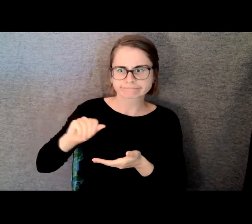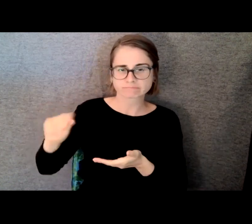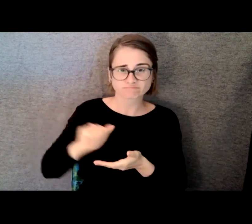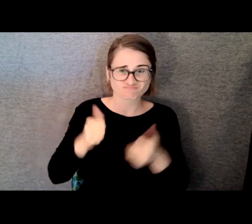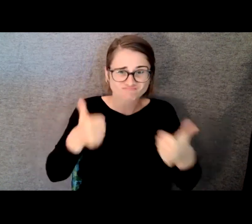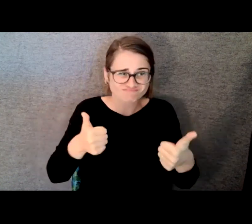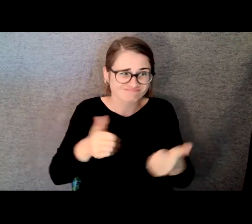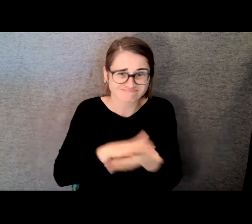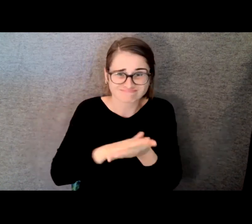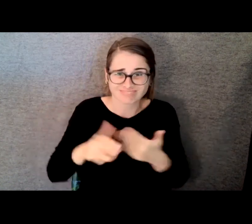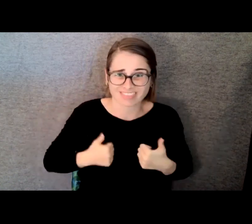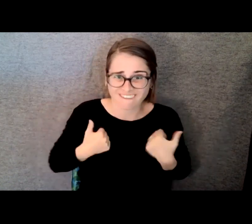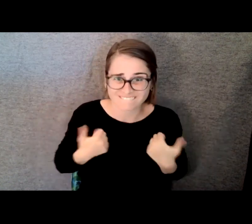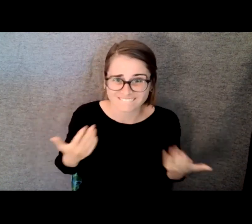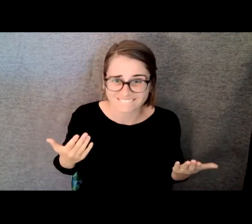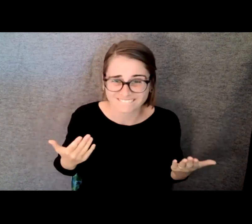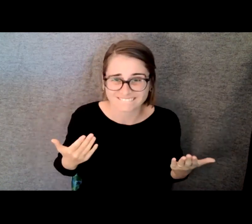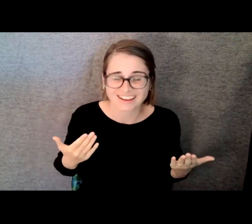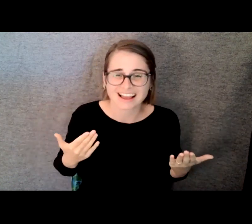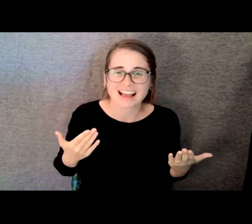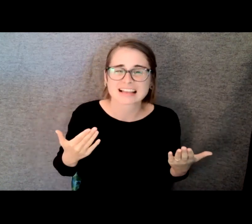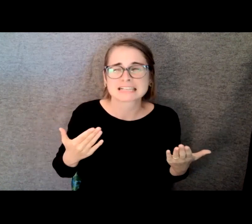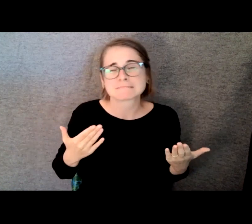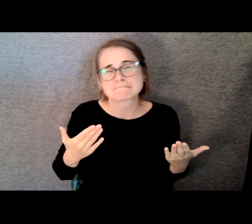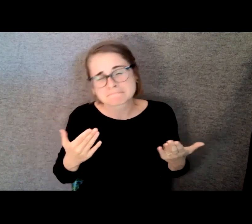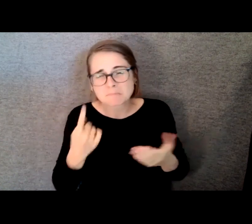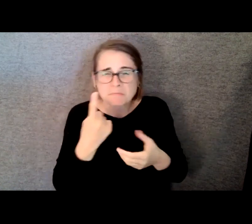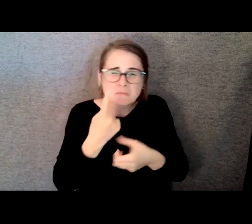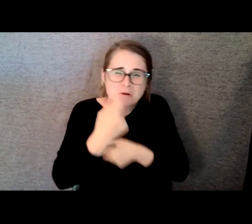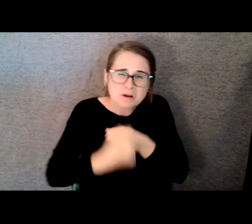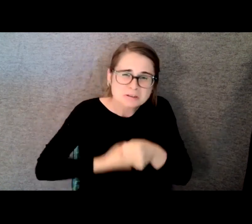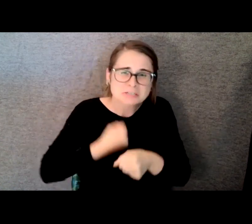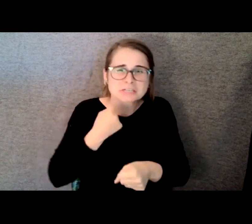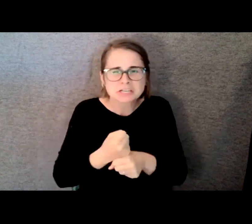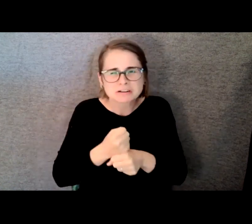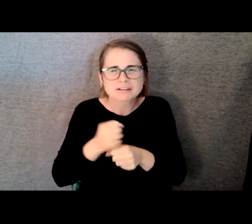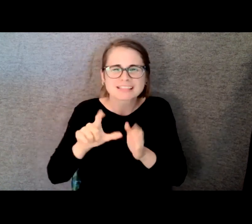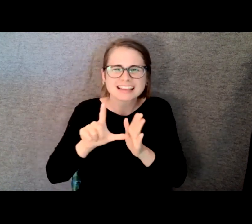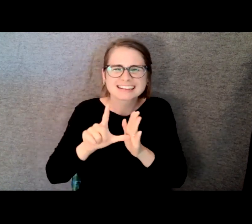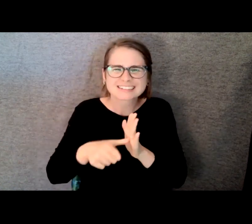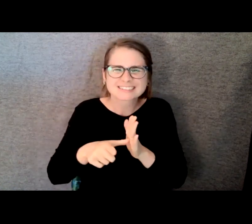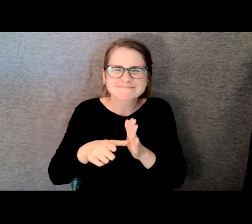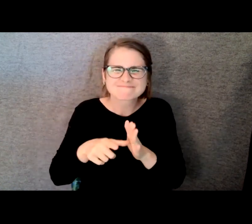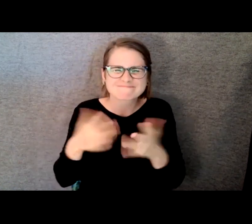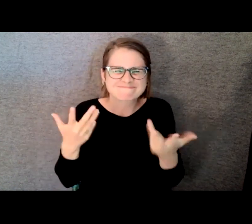But I was about a year into it, I started to kind of feel like something was missing.